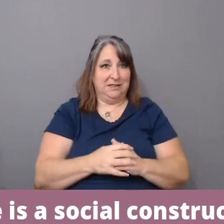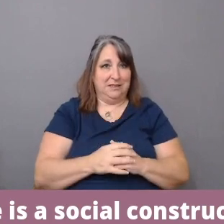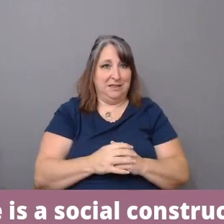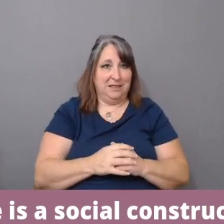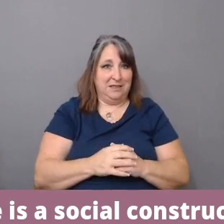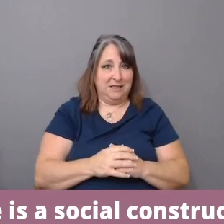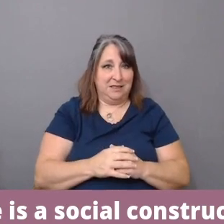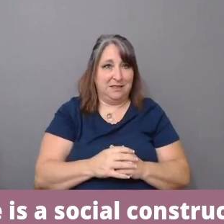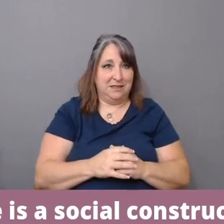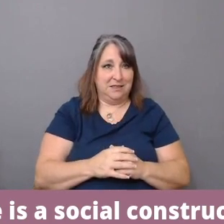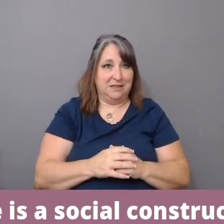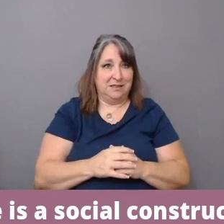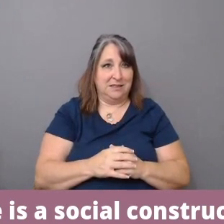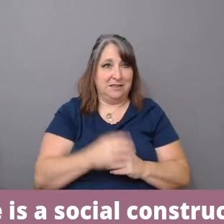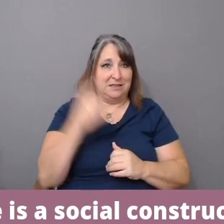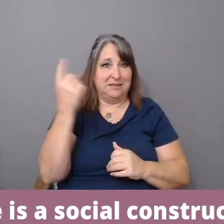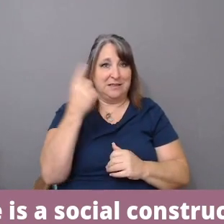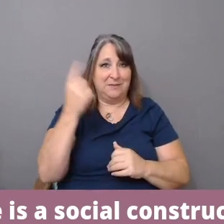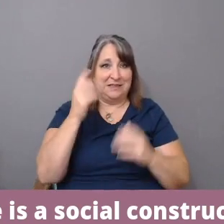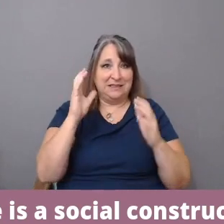Maybe someone can tell me in the chat if we're frozen.